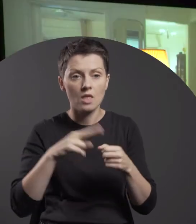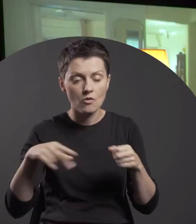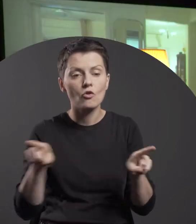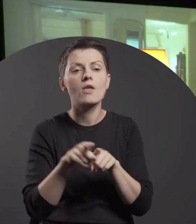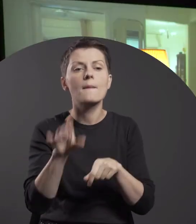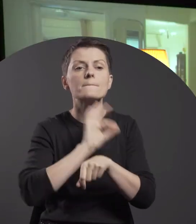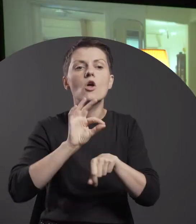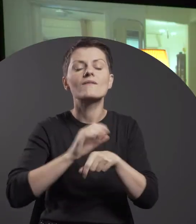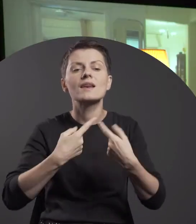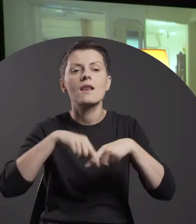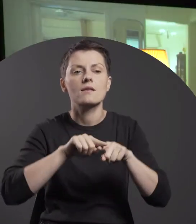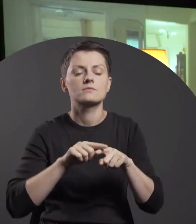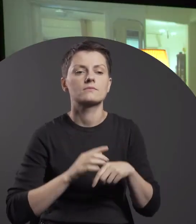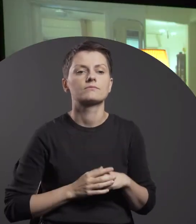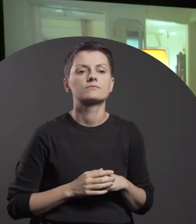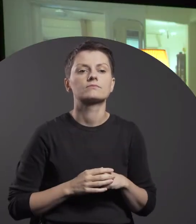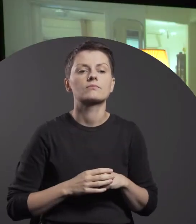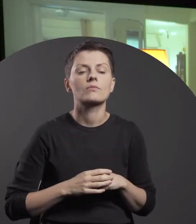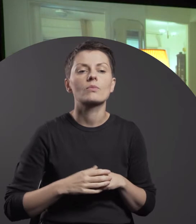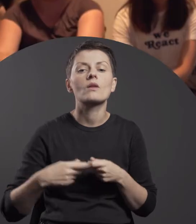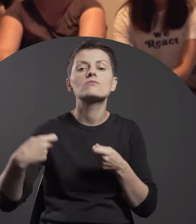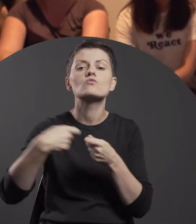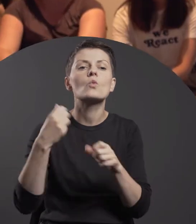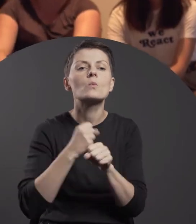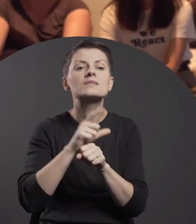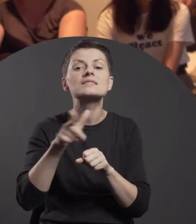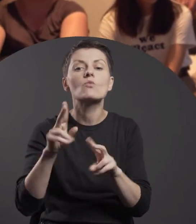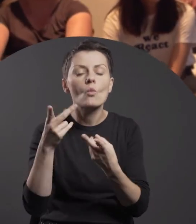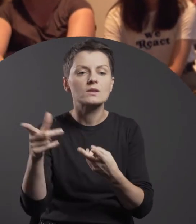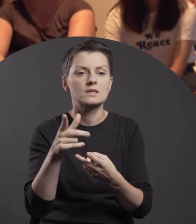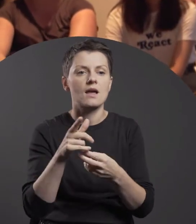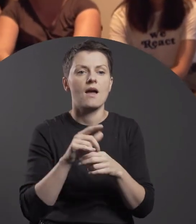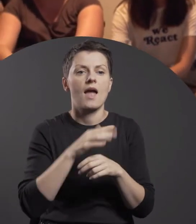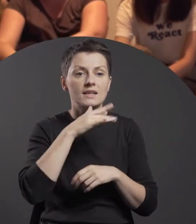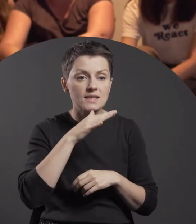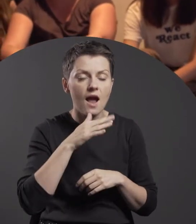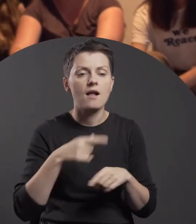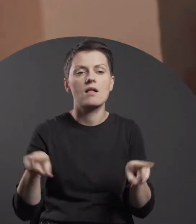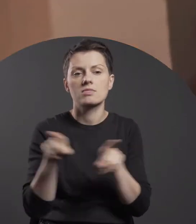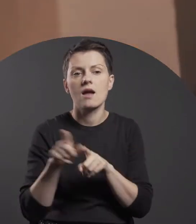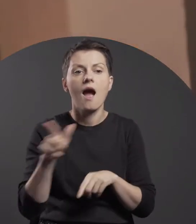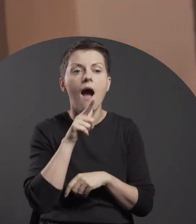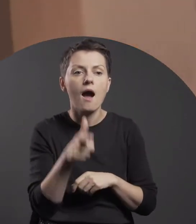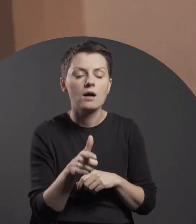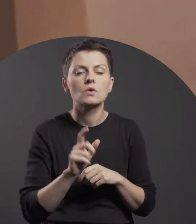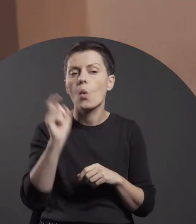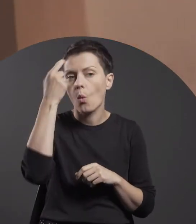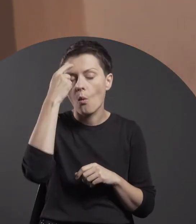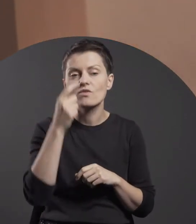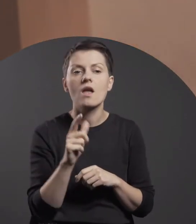involves also projects in partnership with Israel and Asia, mainly Southeast Asia.